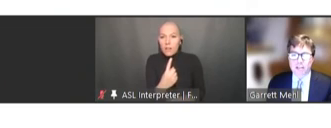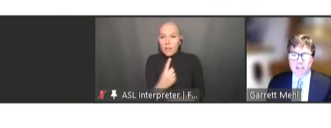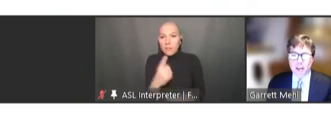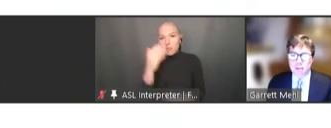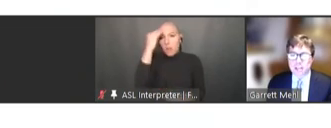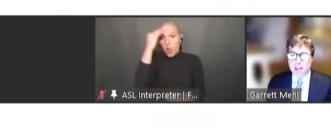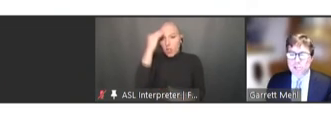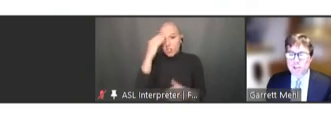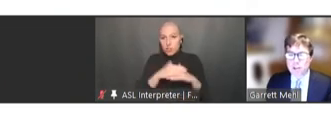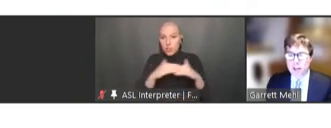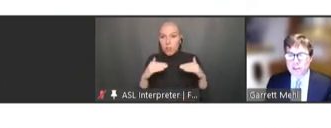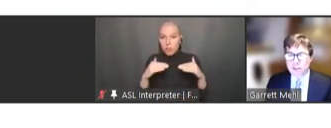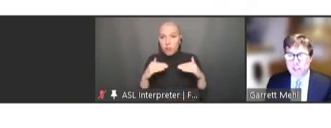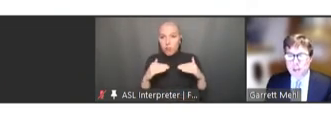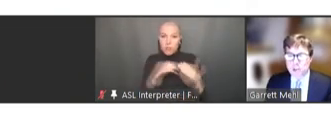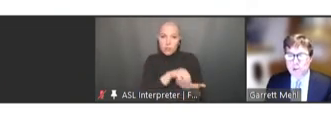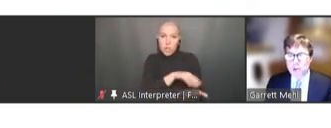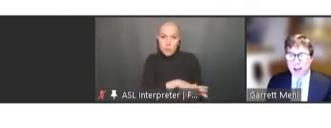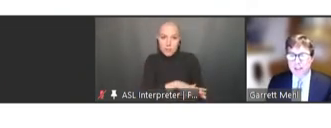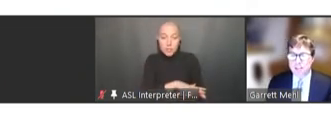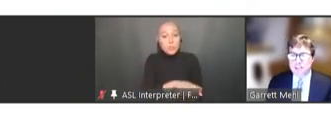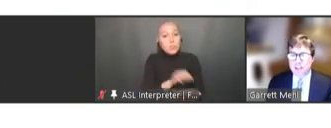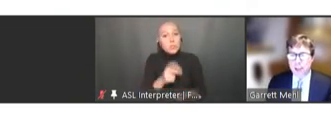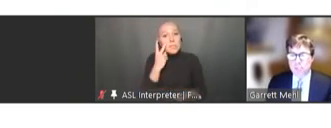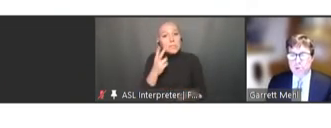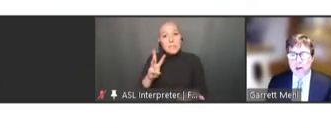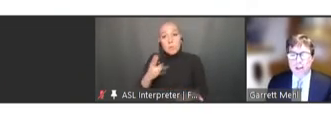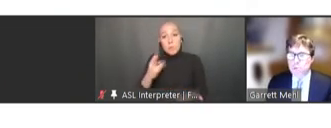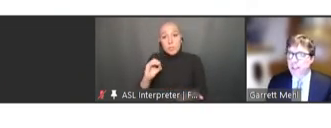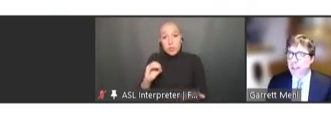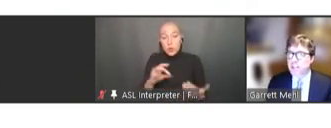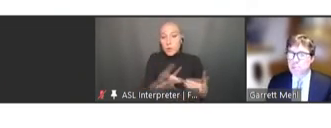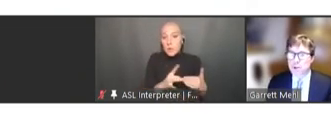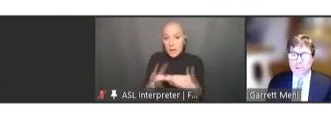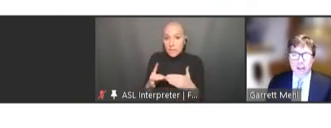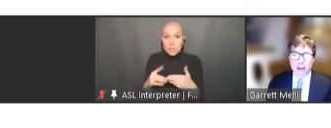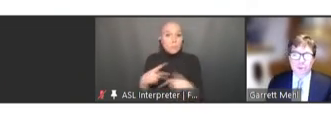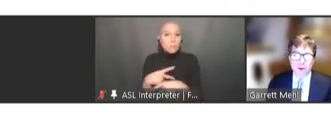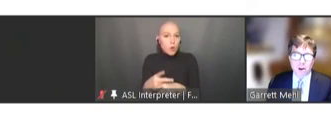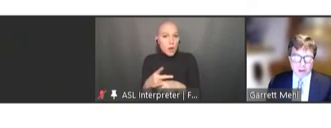documentation -- you see WHO guidance and products related to personal health cards.